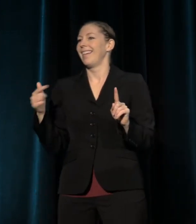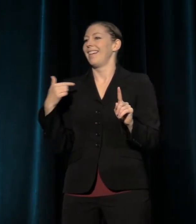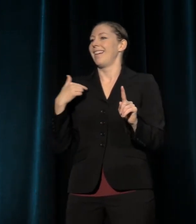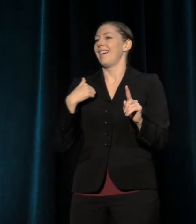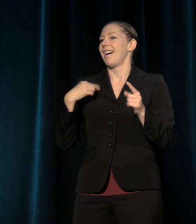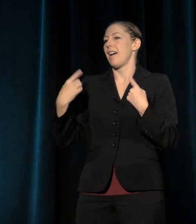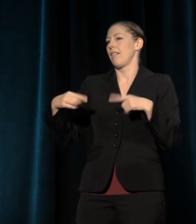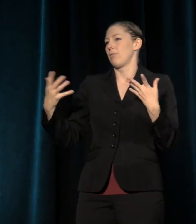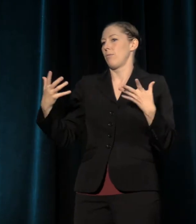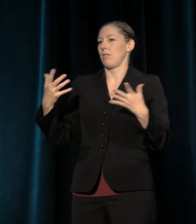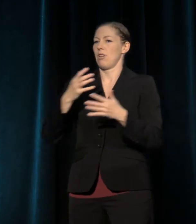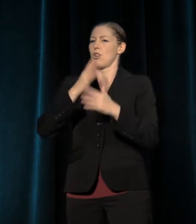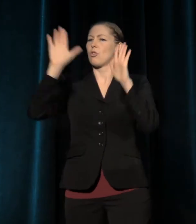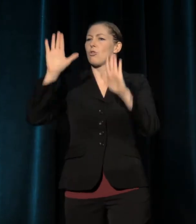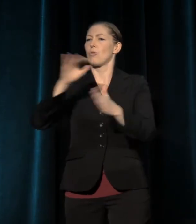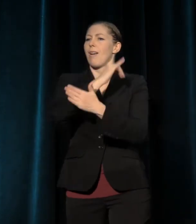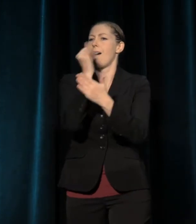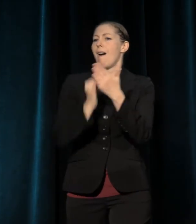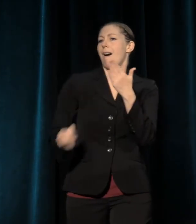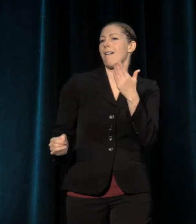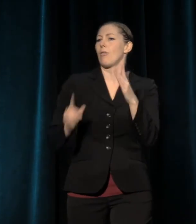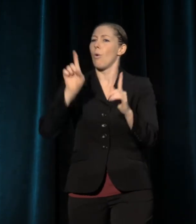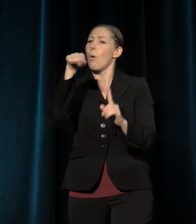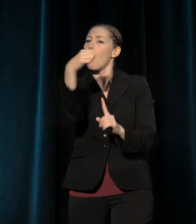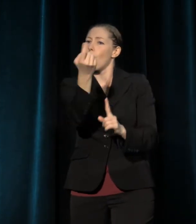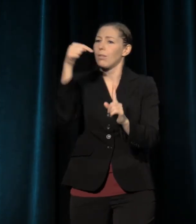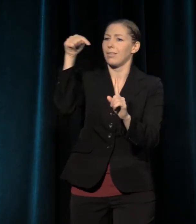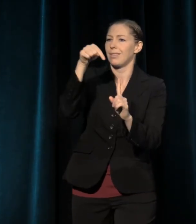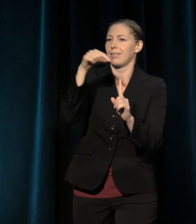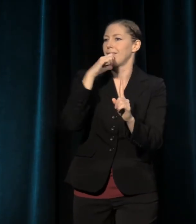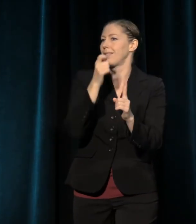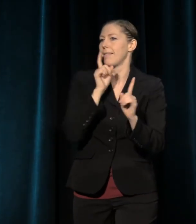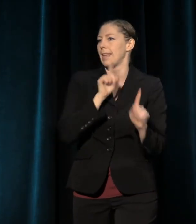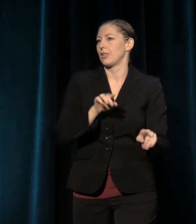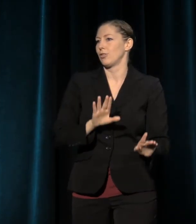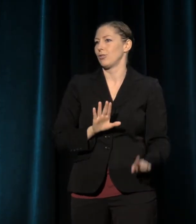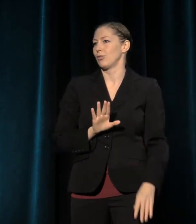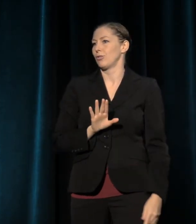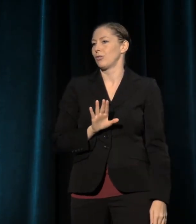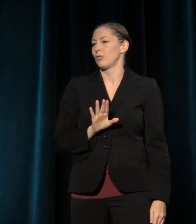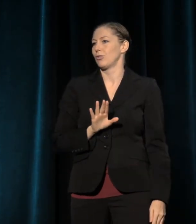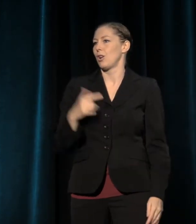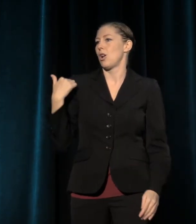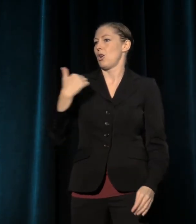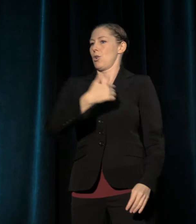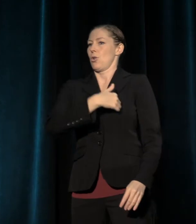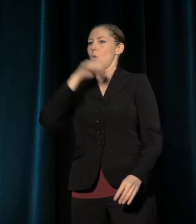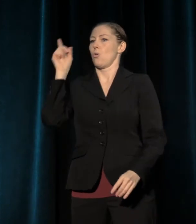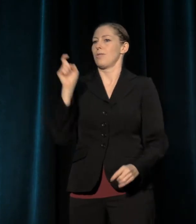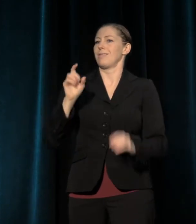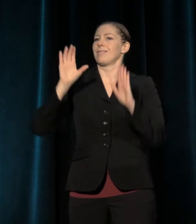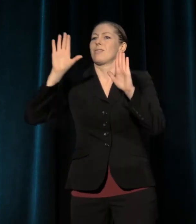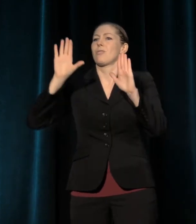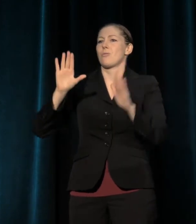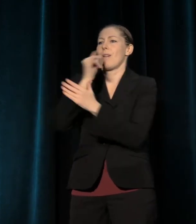is not going to make the theater healthy in America. We need great artistic leaders, and, more than ever,